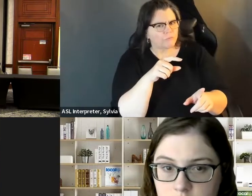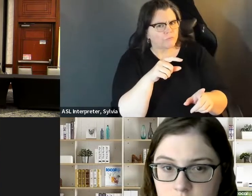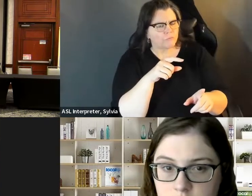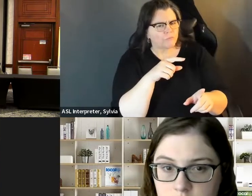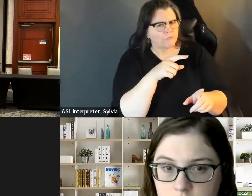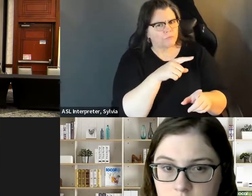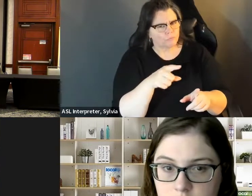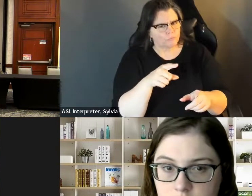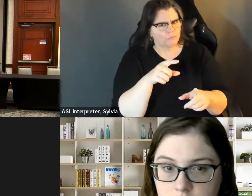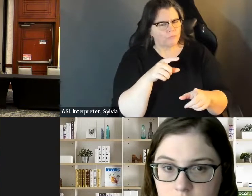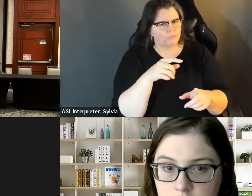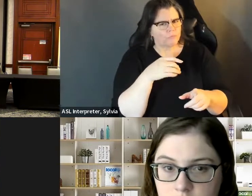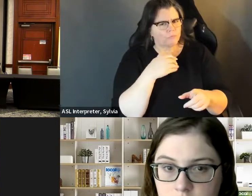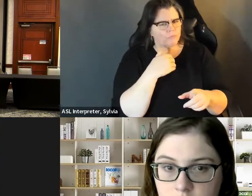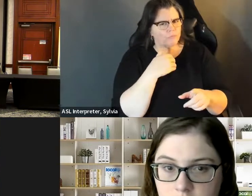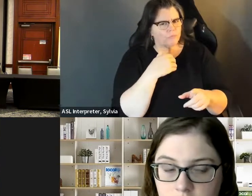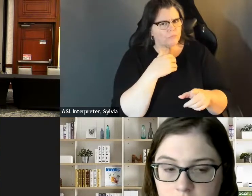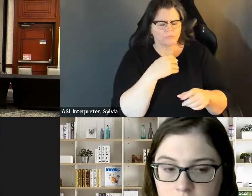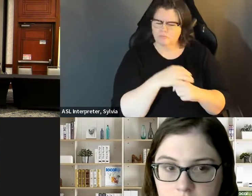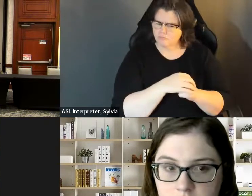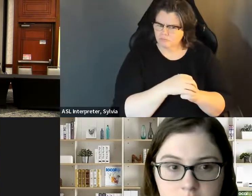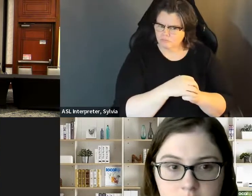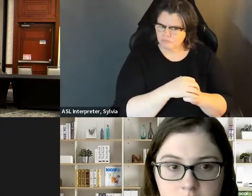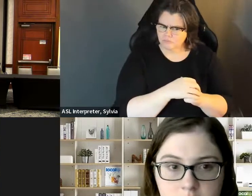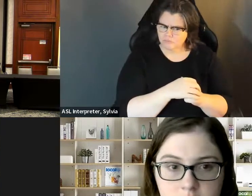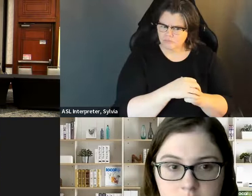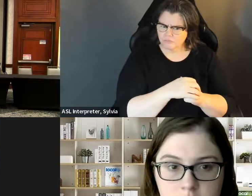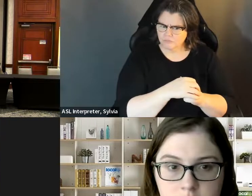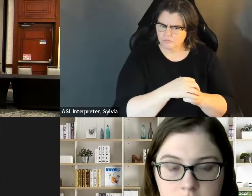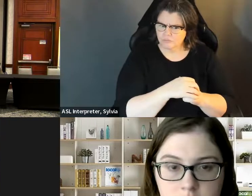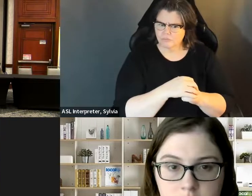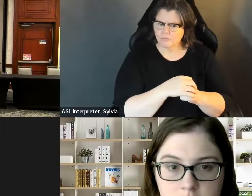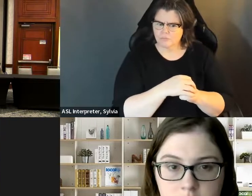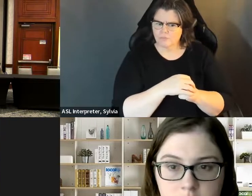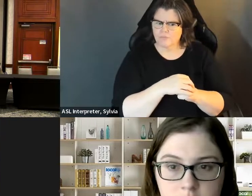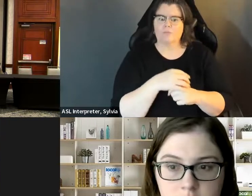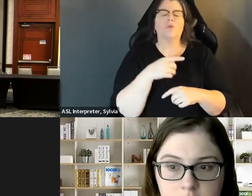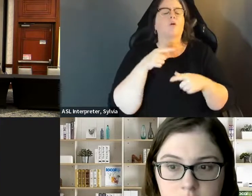want to ask you, panelists, do you guys face any social Thank you, Kara, for that wonderful introduction. I wanna ask you panelists, Do you guys, face any social security or benefits or ableism while you try to run for office?